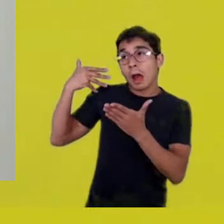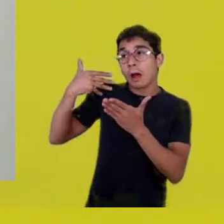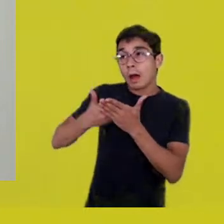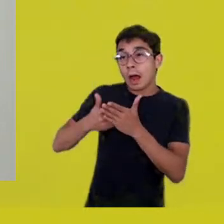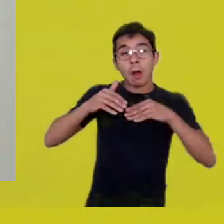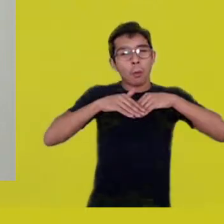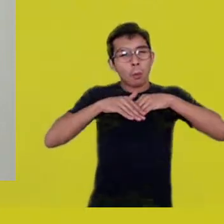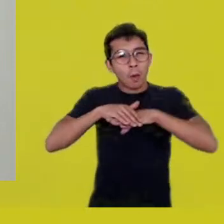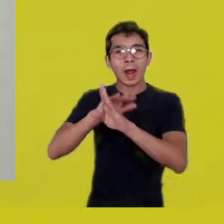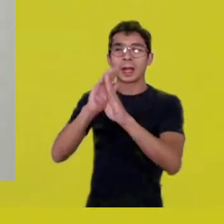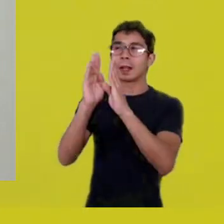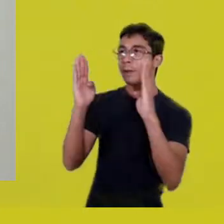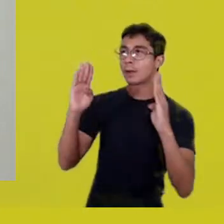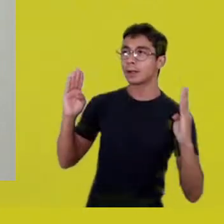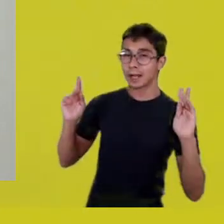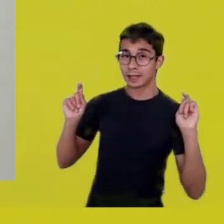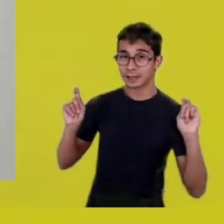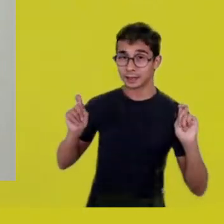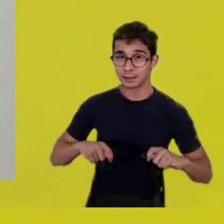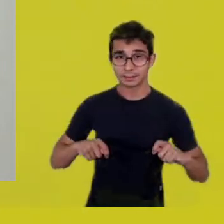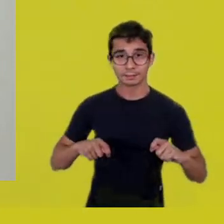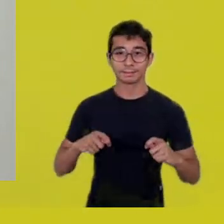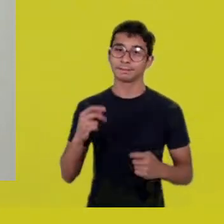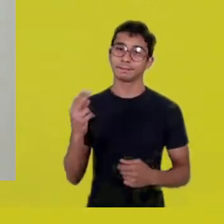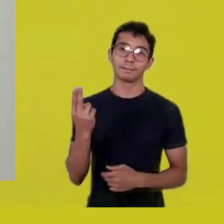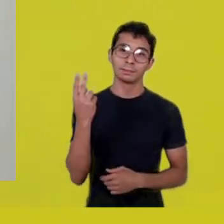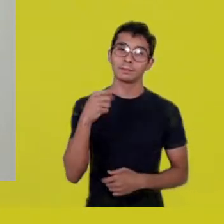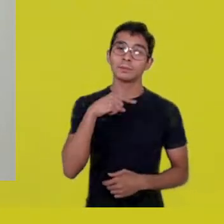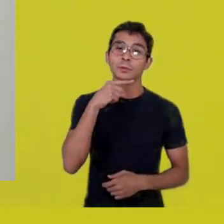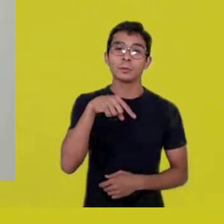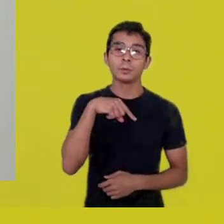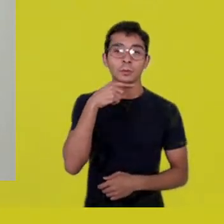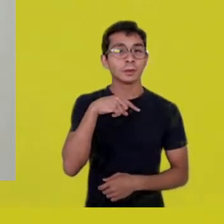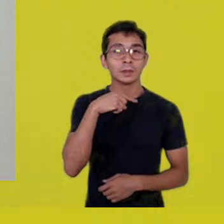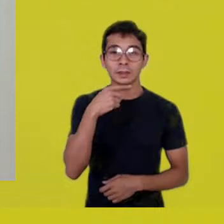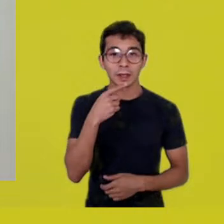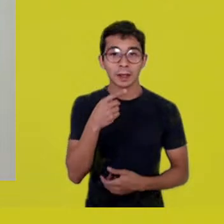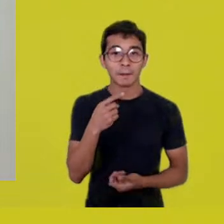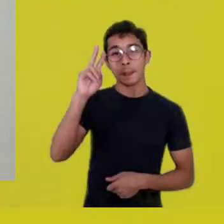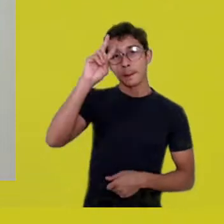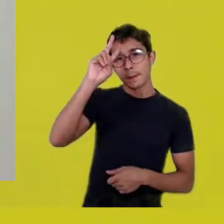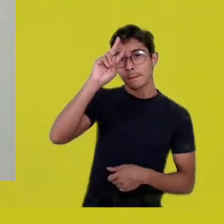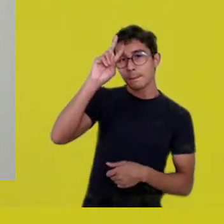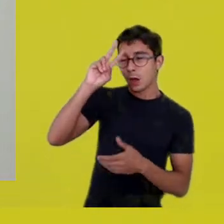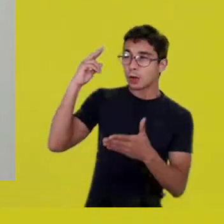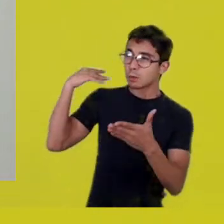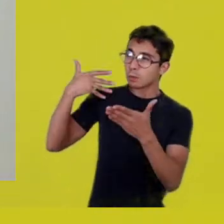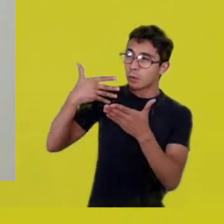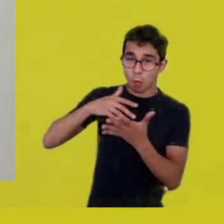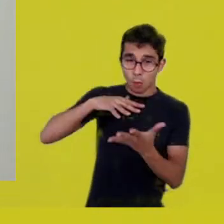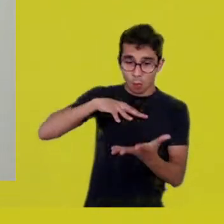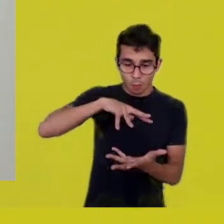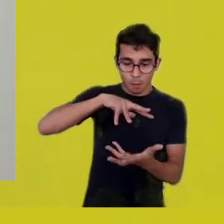This is not meant to put down this vast experience the world amassed